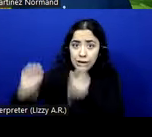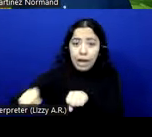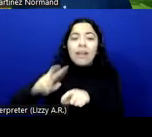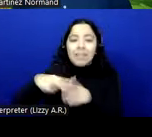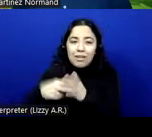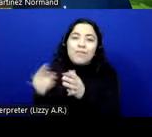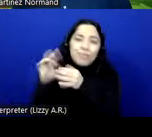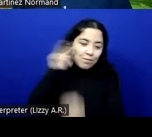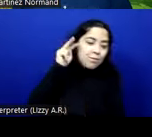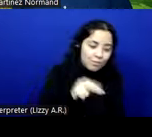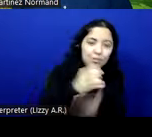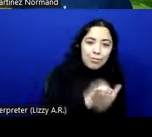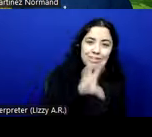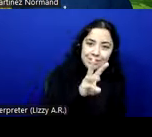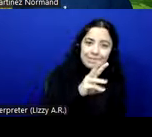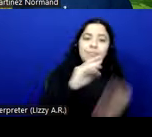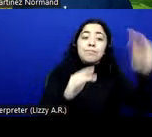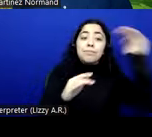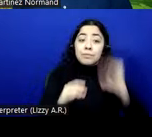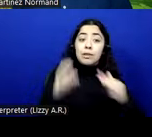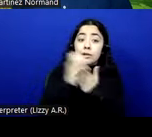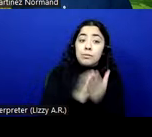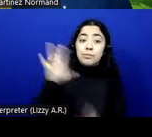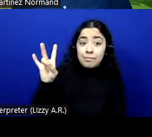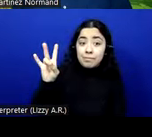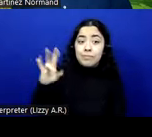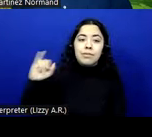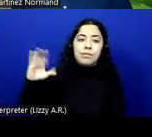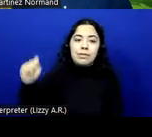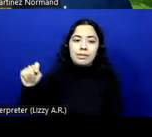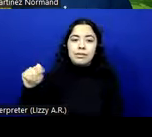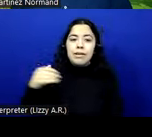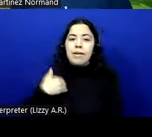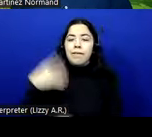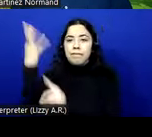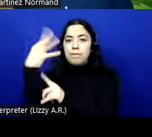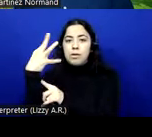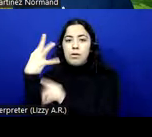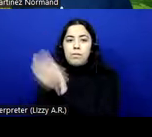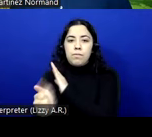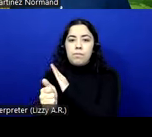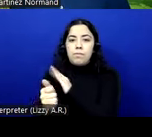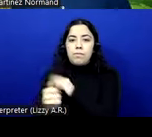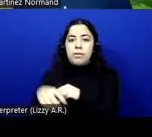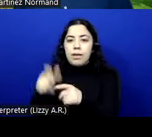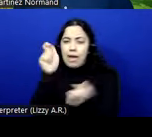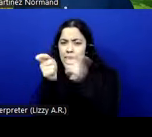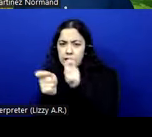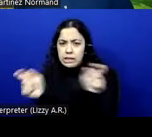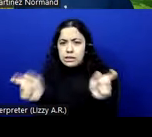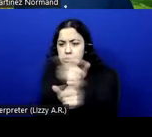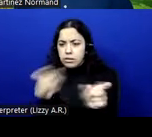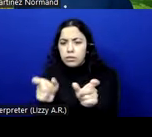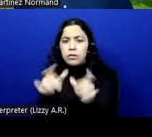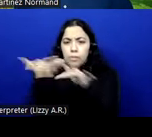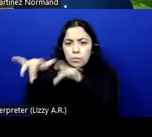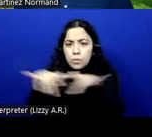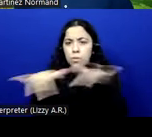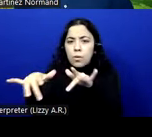is for ICT that has video capabilities like on play, edit, record, transmit video. If our web is